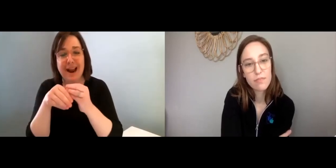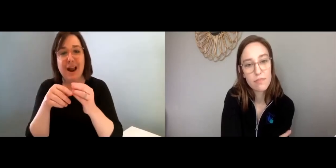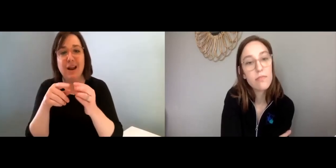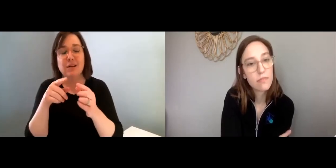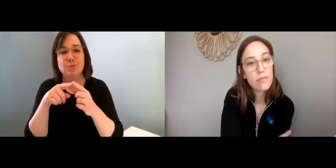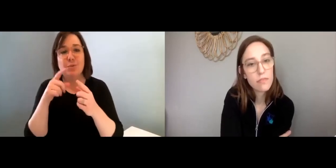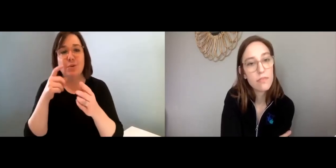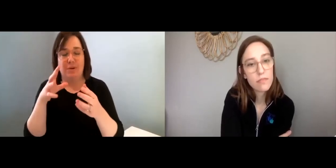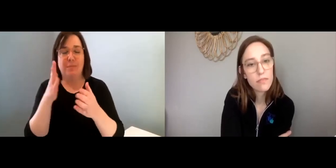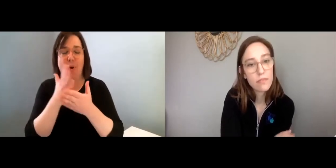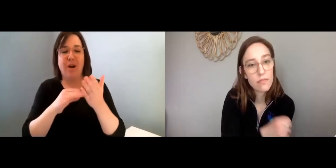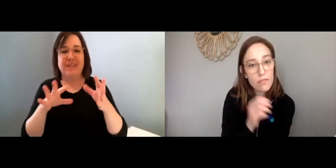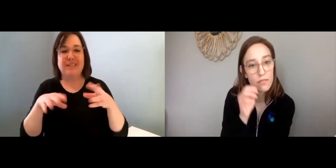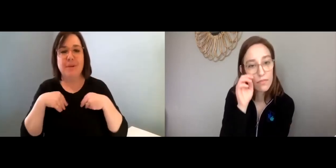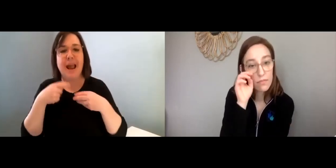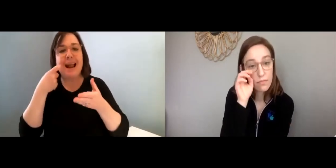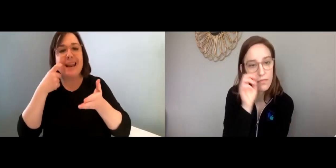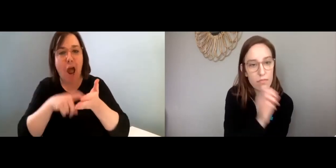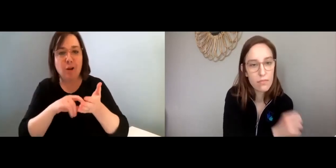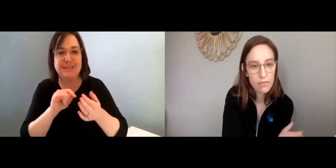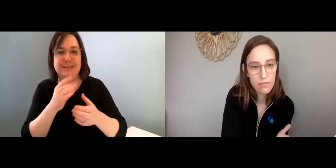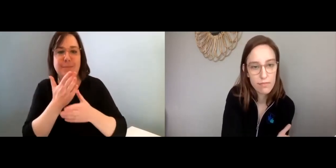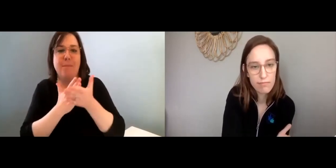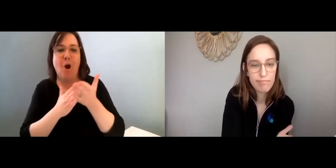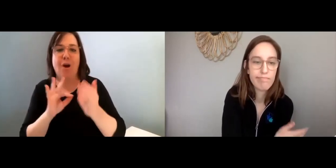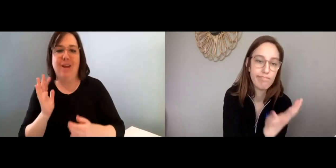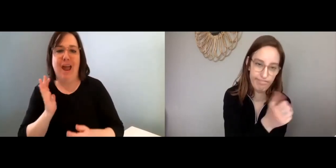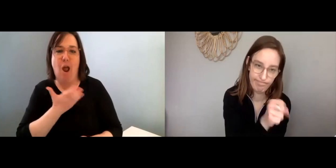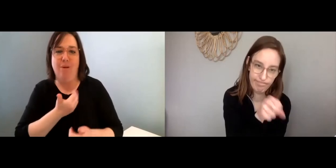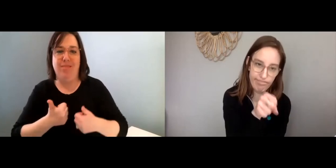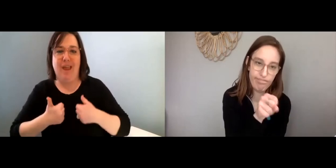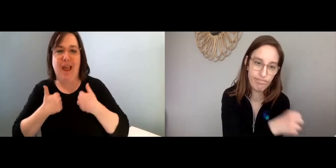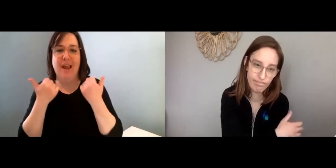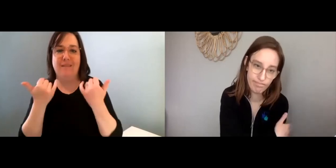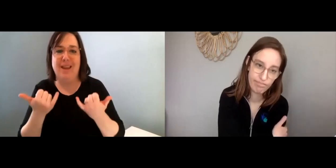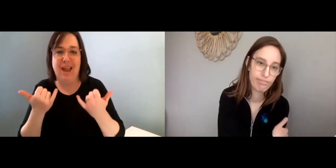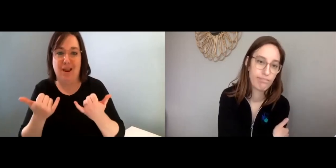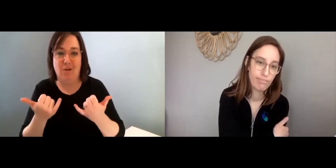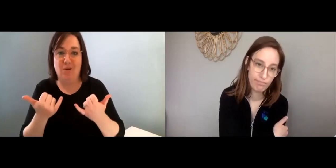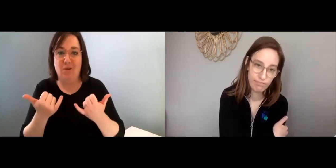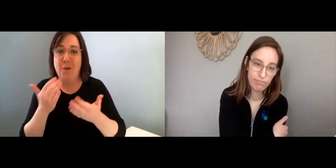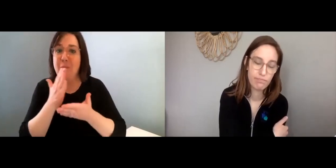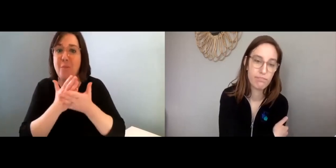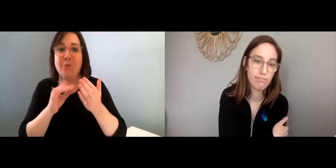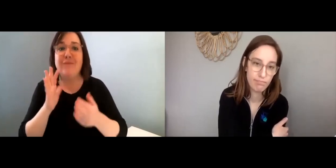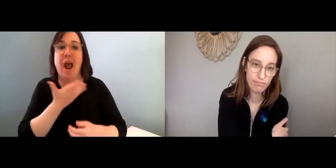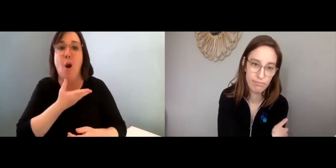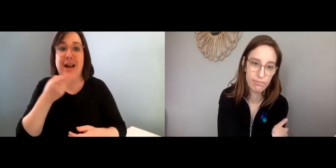Another thing I want to add is that part of acceptance is acknowledging what our life is like now,